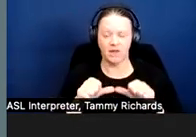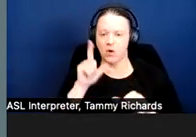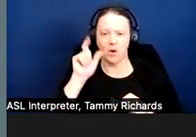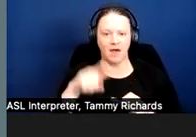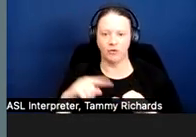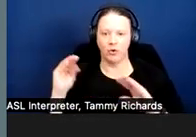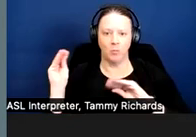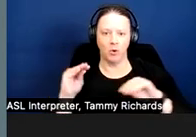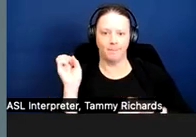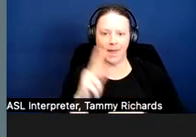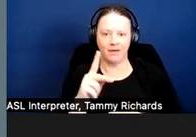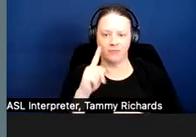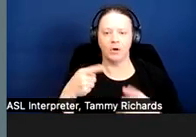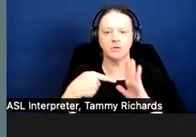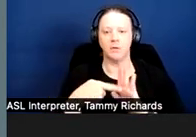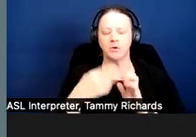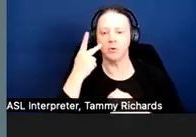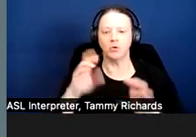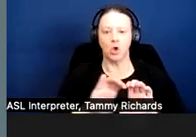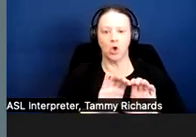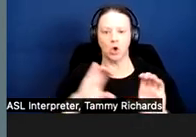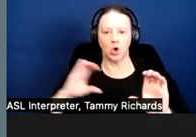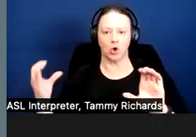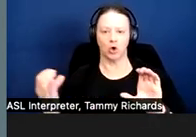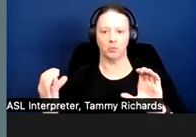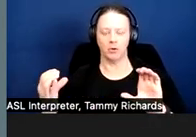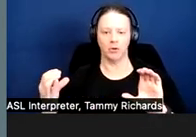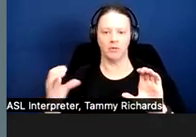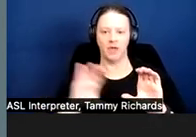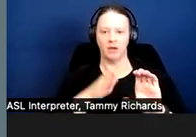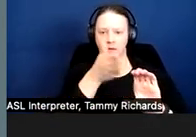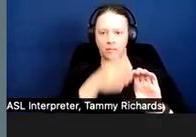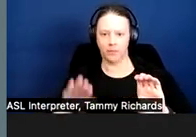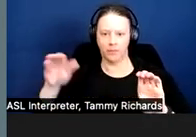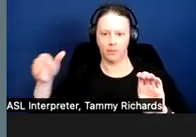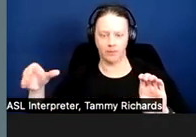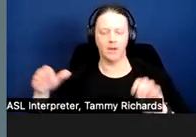So if a curb was cut, for example, to allow somebody to get from their car to their unit